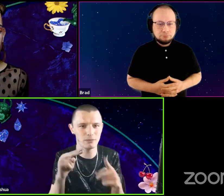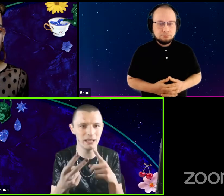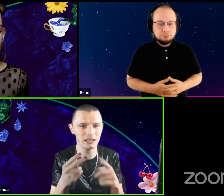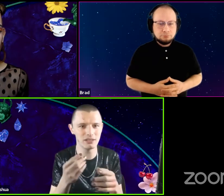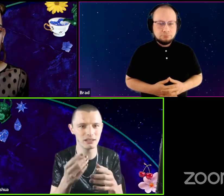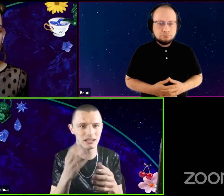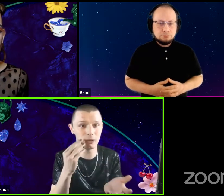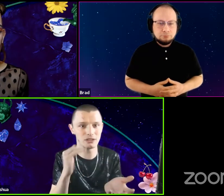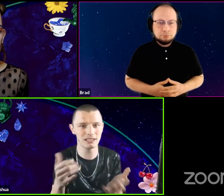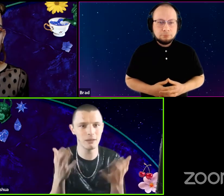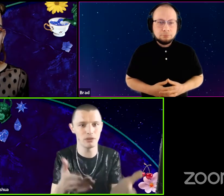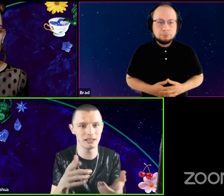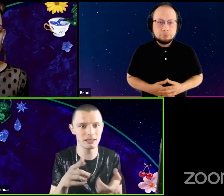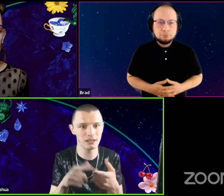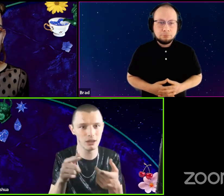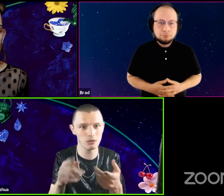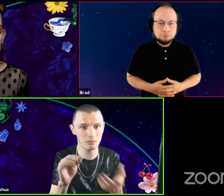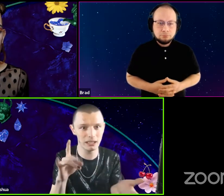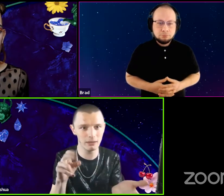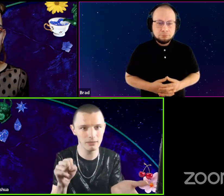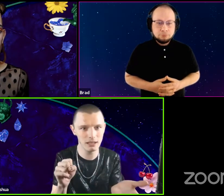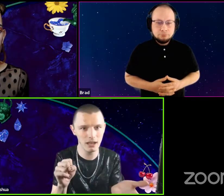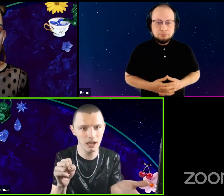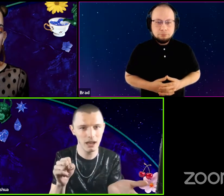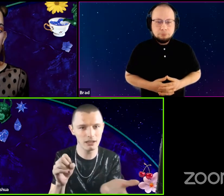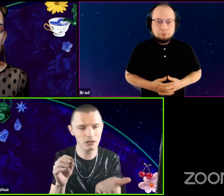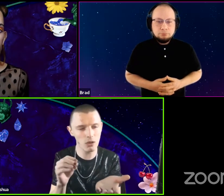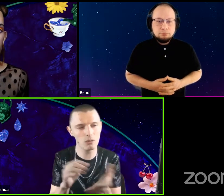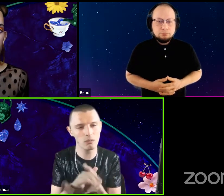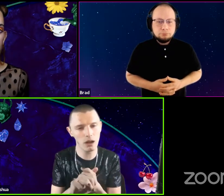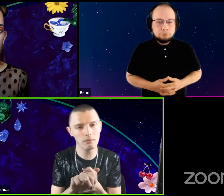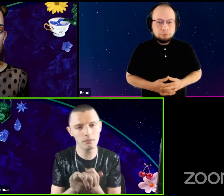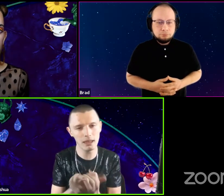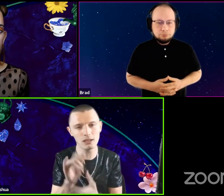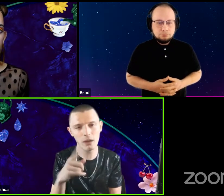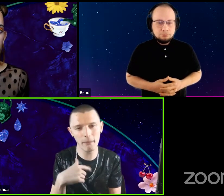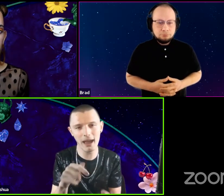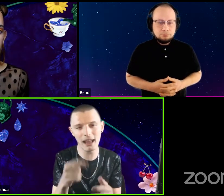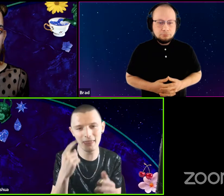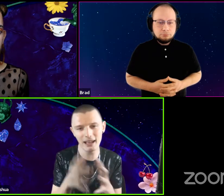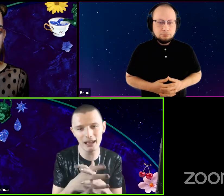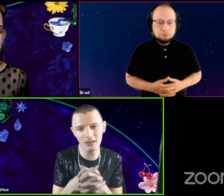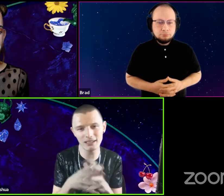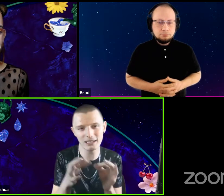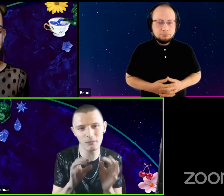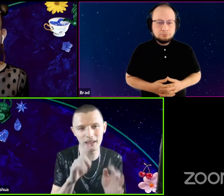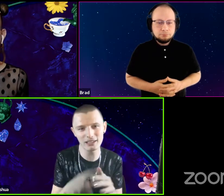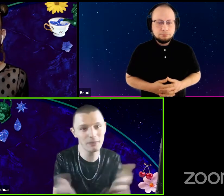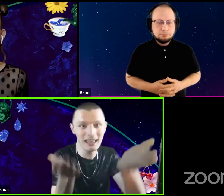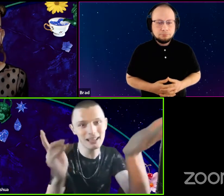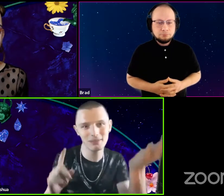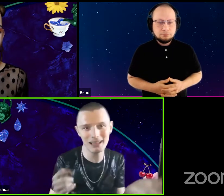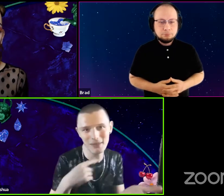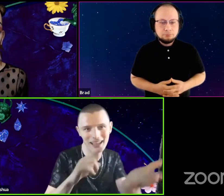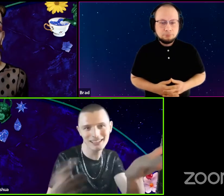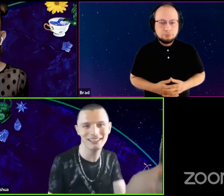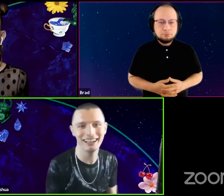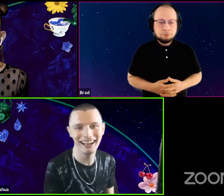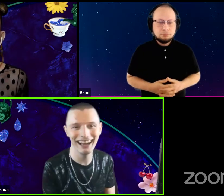and experiences that bring to those mediums. And so that's where I'm at, I think. Kind of this isn't bland, so, but that's, that's my answer.